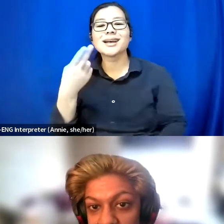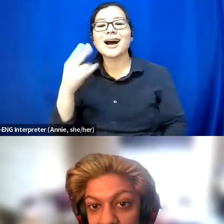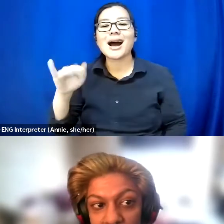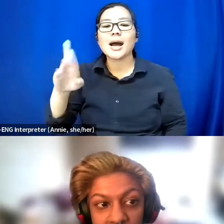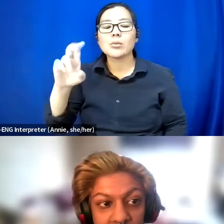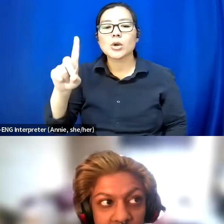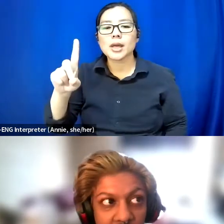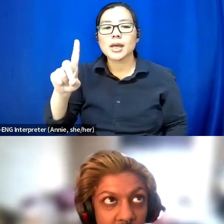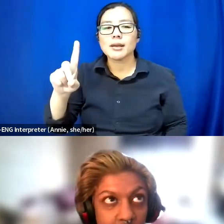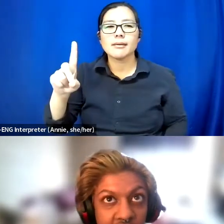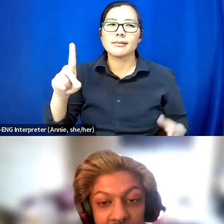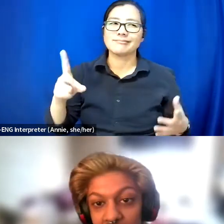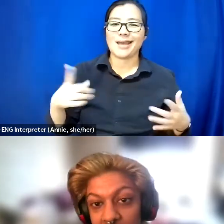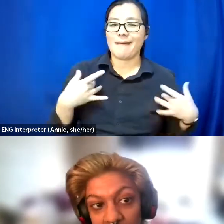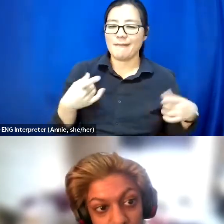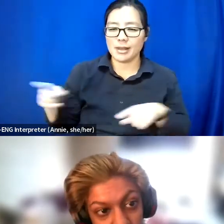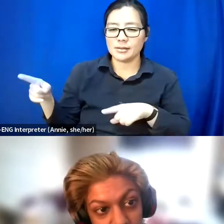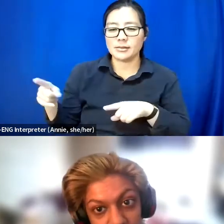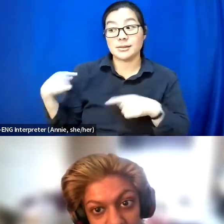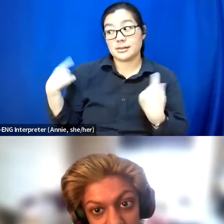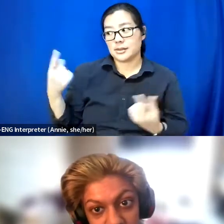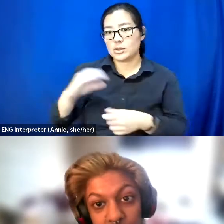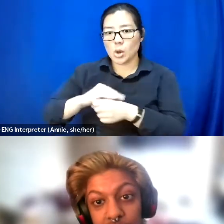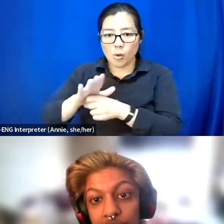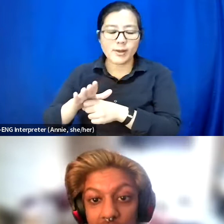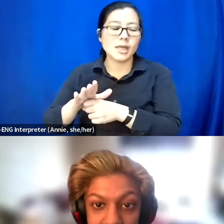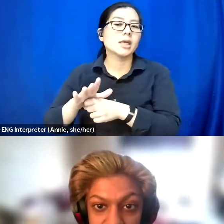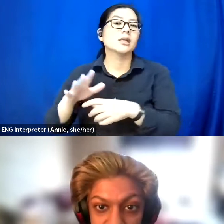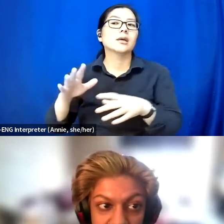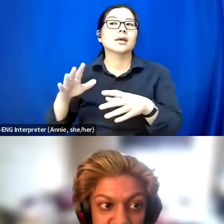where they have an outdoor party but it's also live stream.